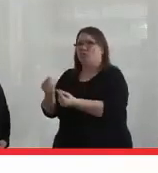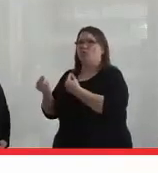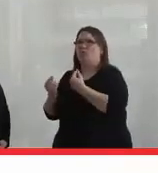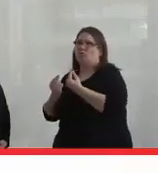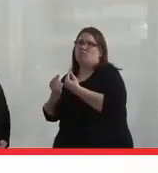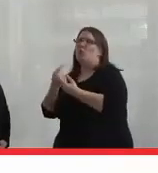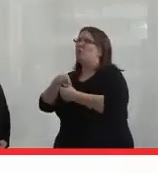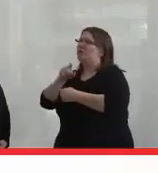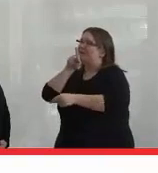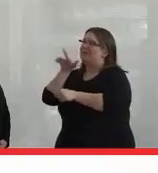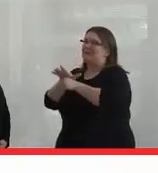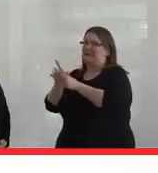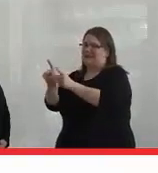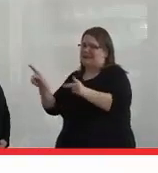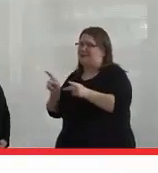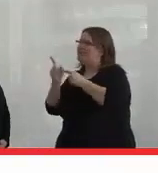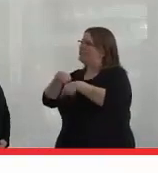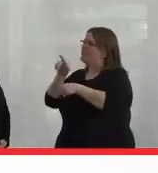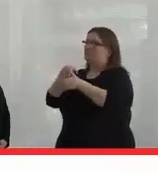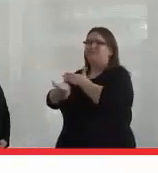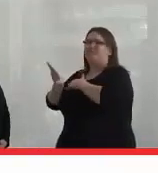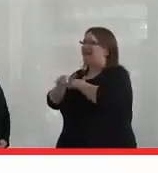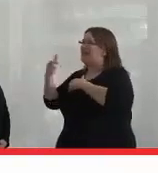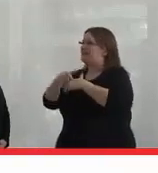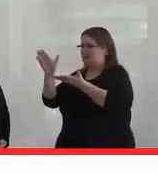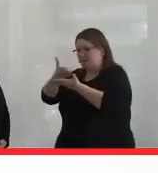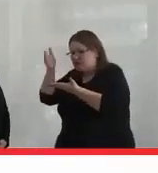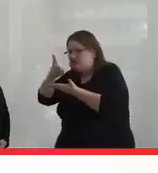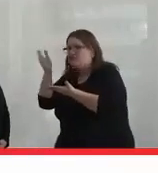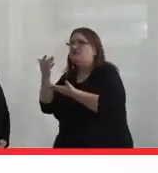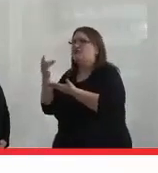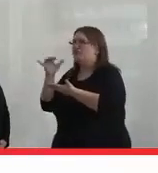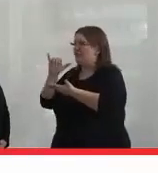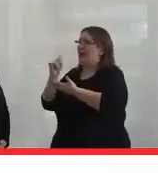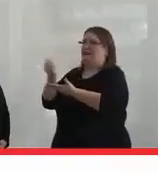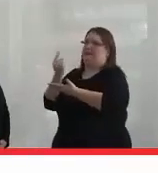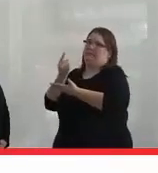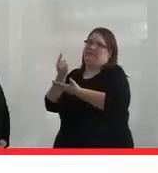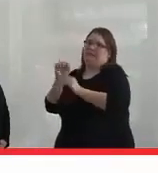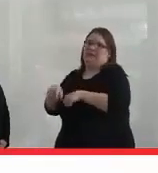We need dedicated space where we can go anytime and smudge. That's something to think about, that we don't